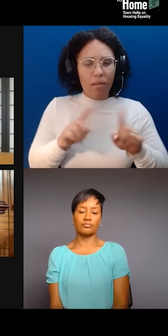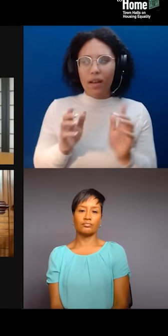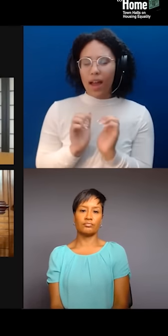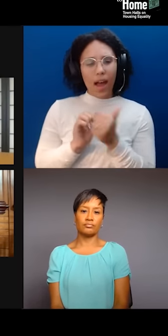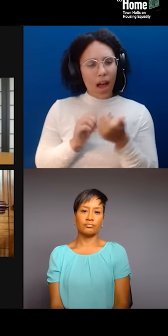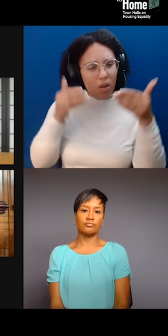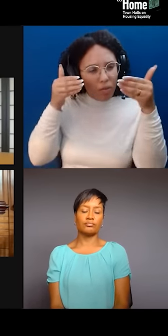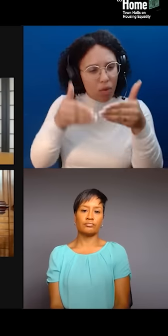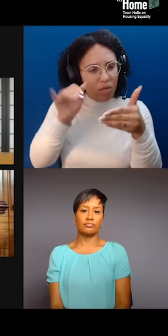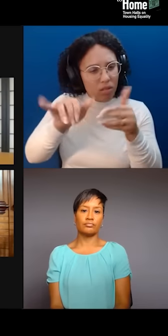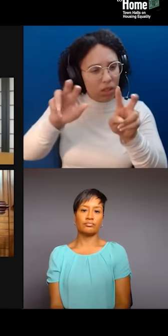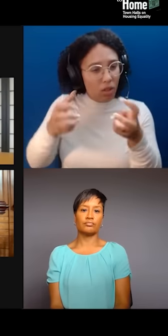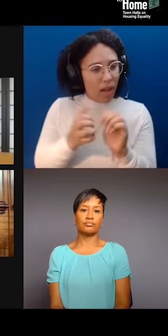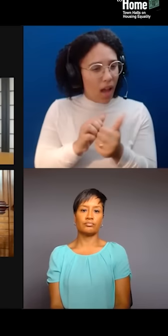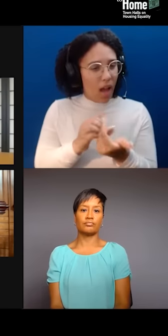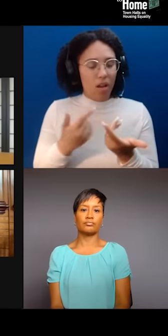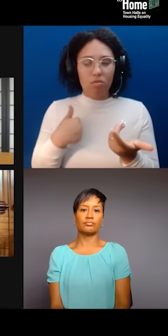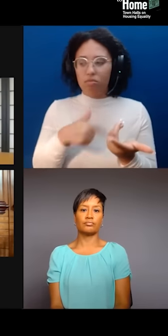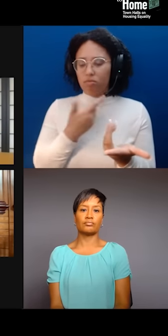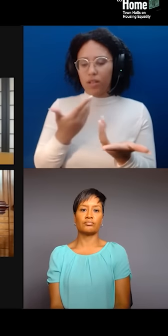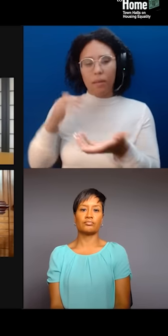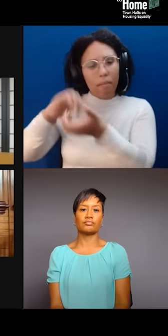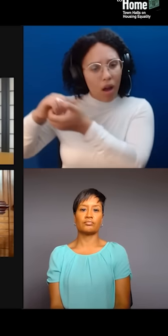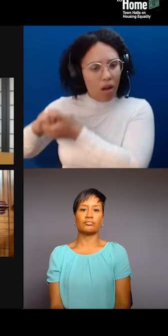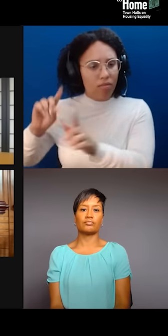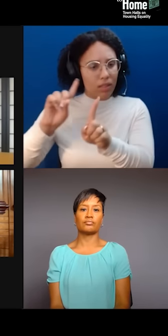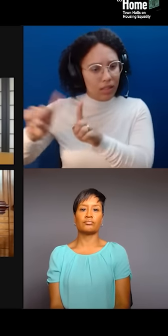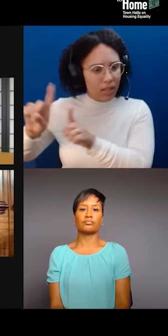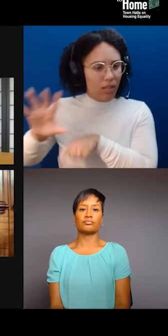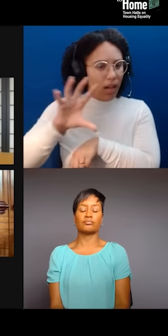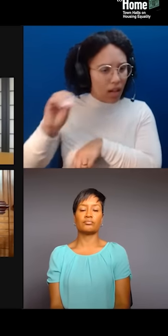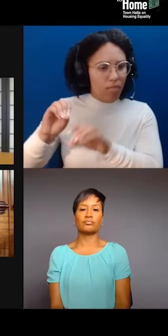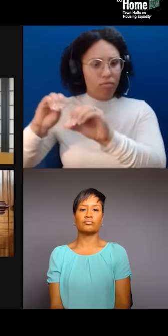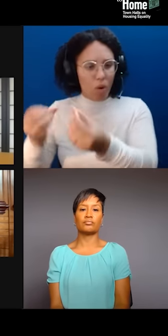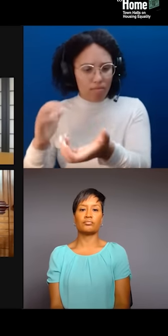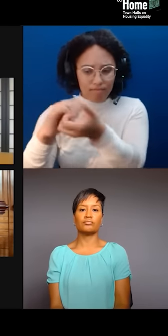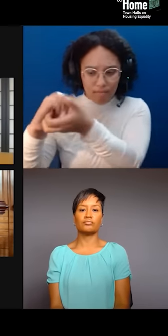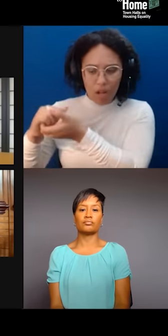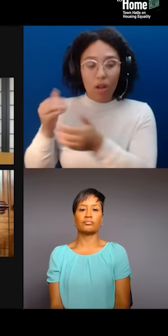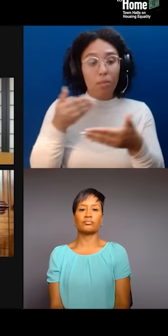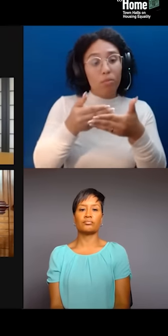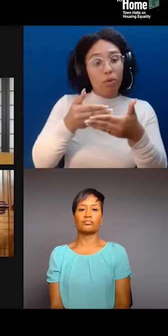We, you know, right before the pandemic, housed a... Hosted a dinner discussion